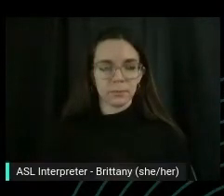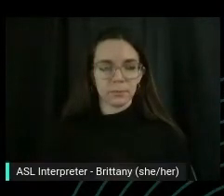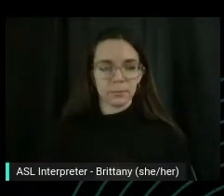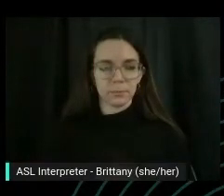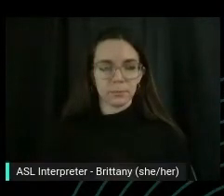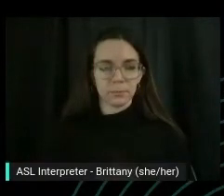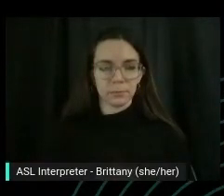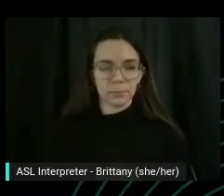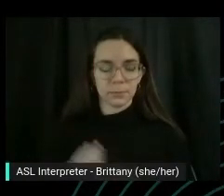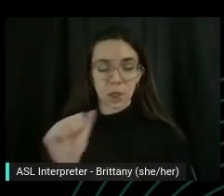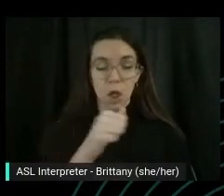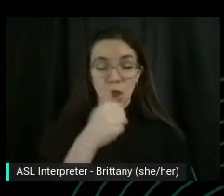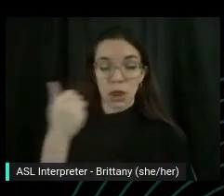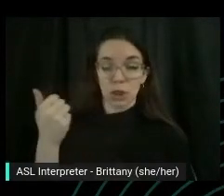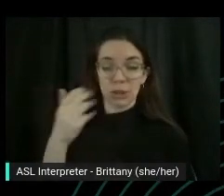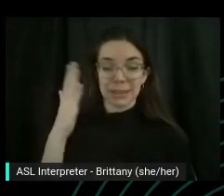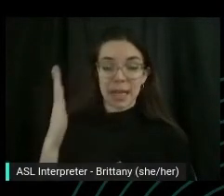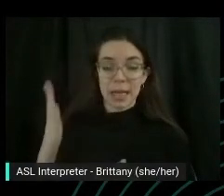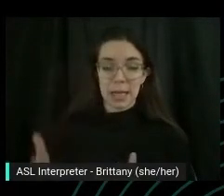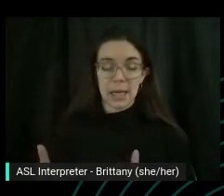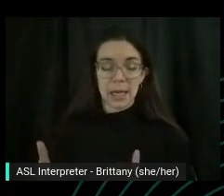The other side sliding out.